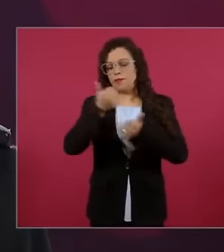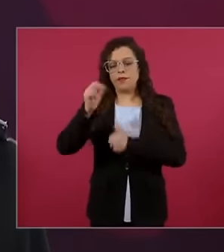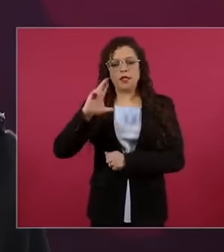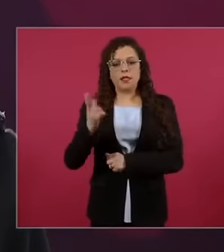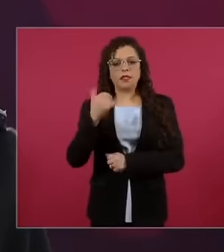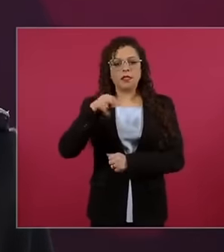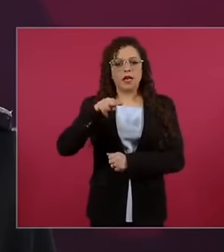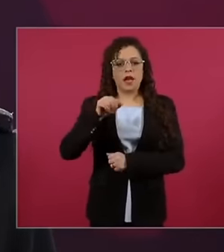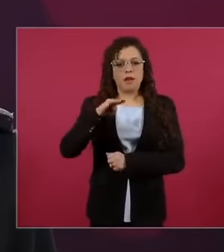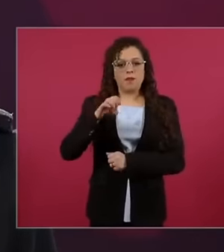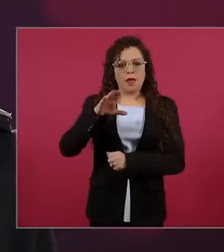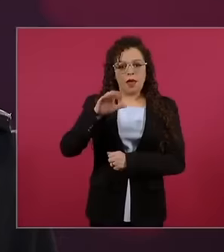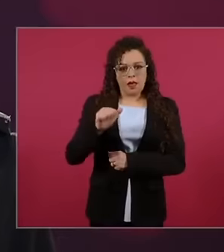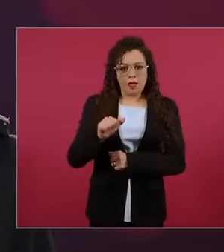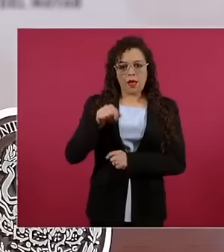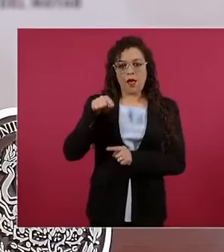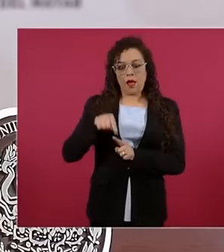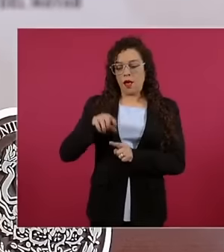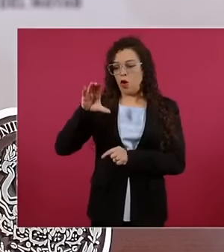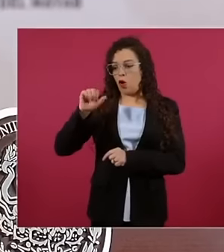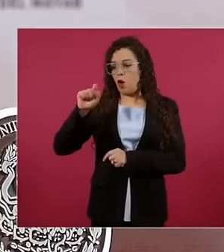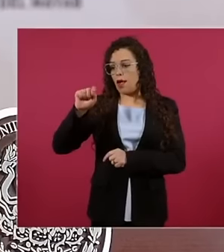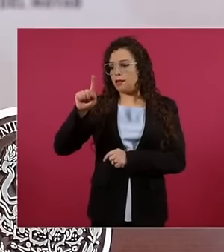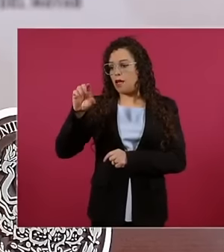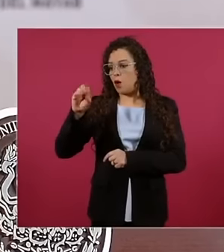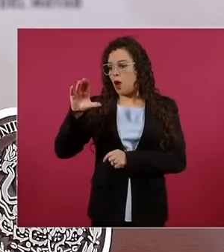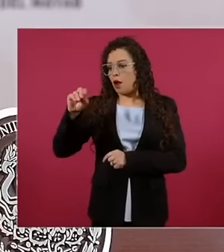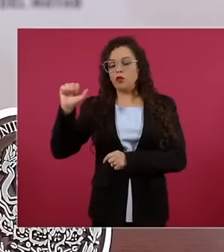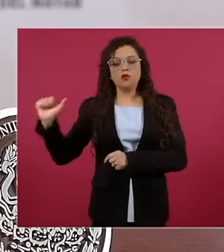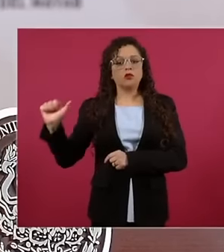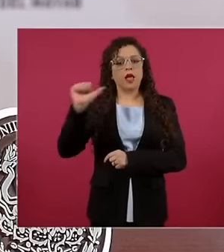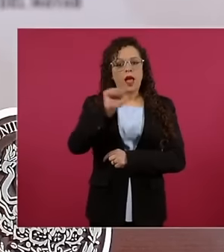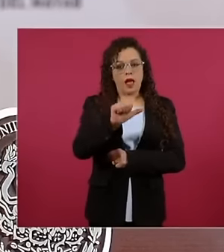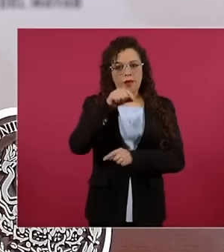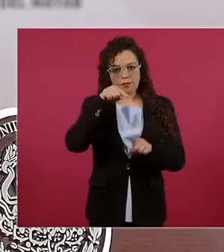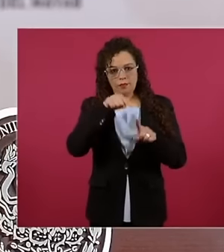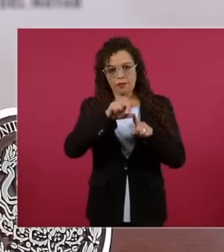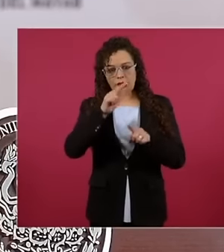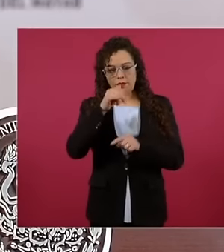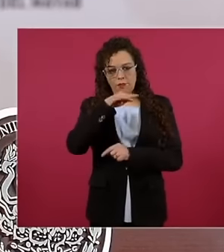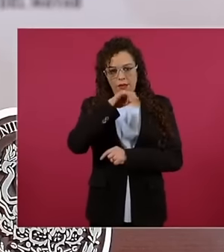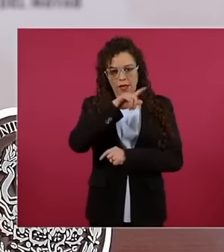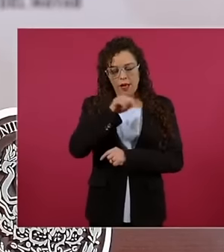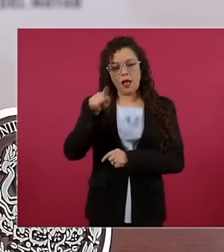to Chinameca. We are also moving bulk cargo of agricultural grains that will allow